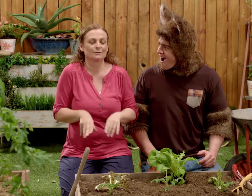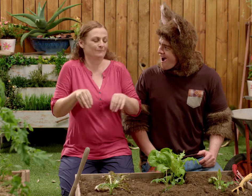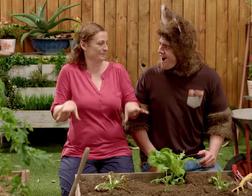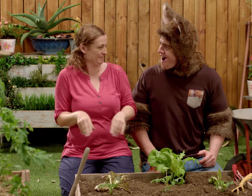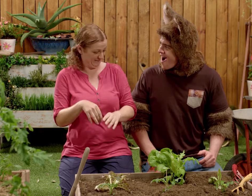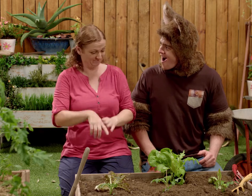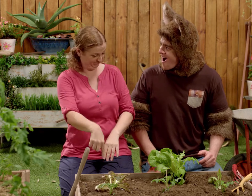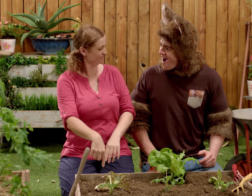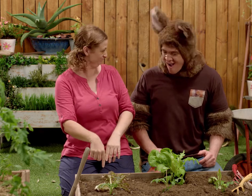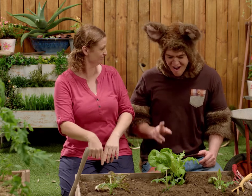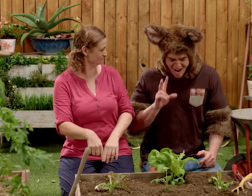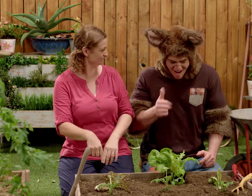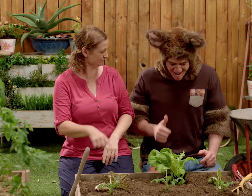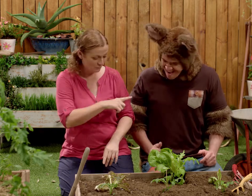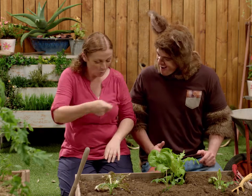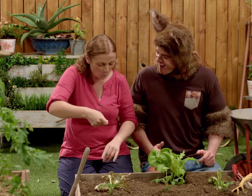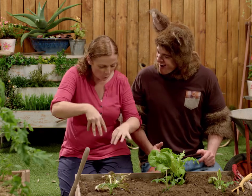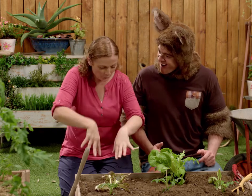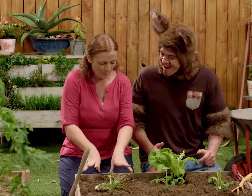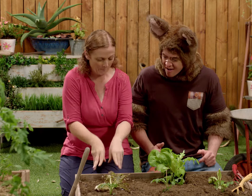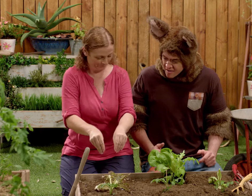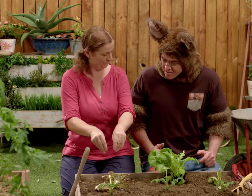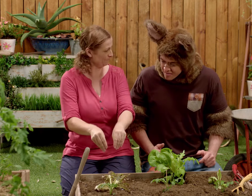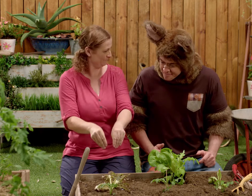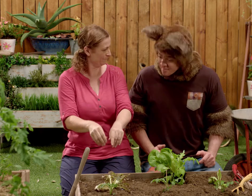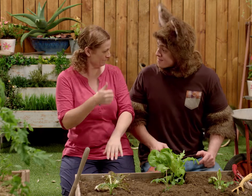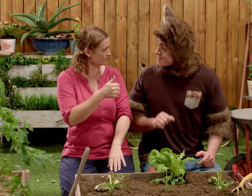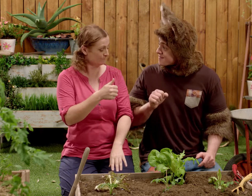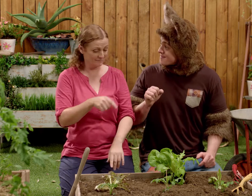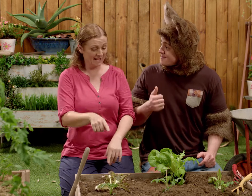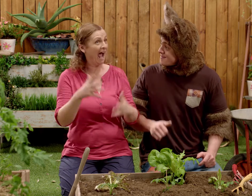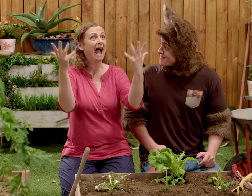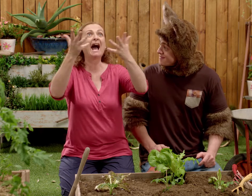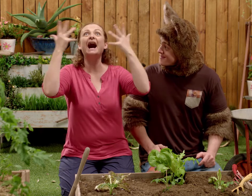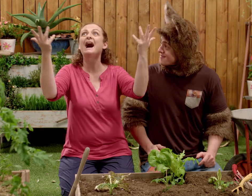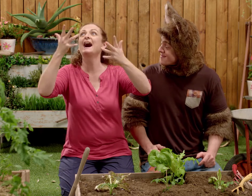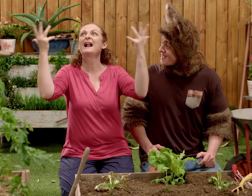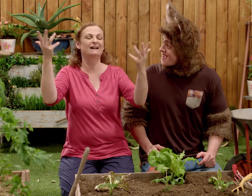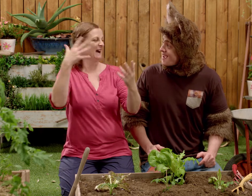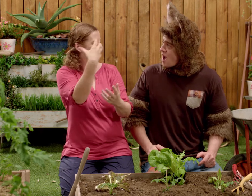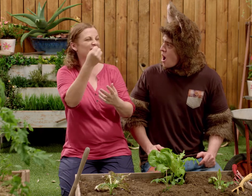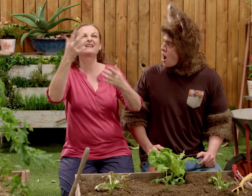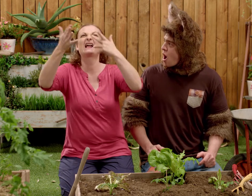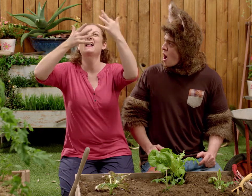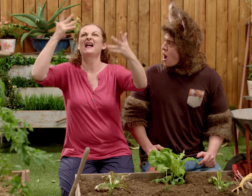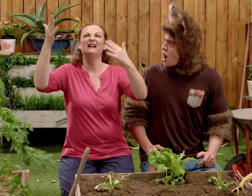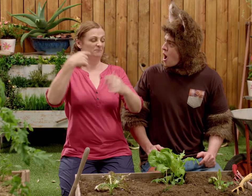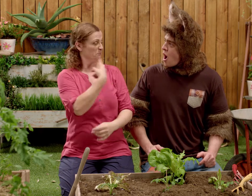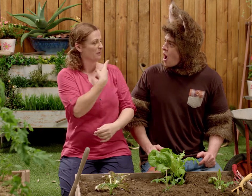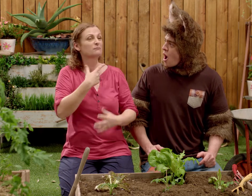So the water you've poured will be absorbed. And the air that we breath also has things in it.